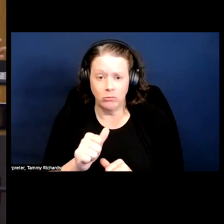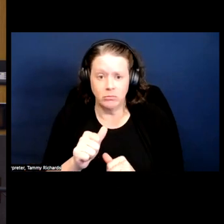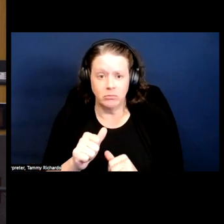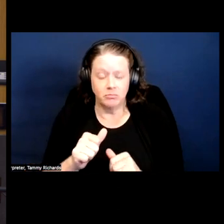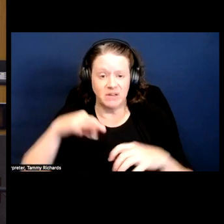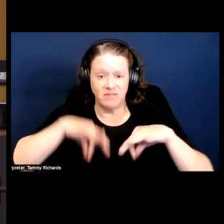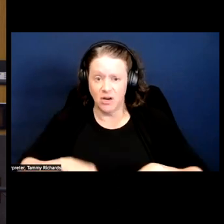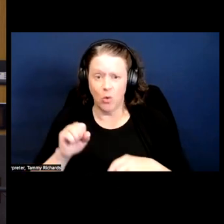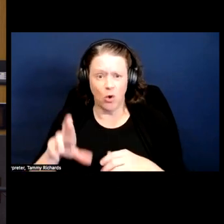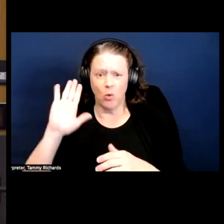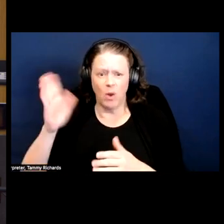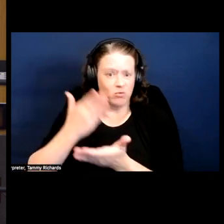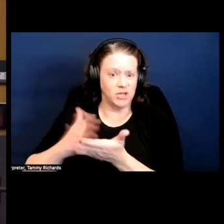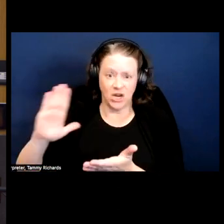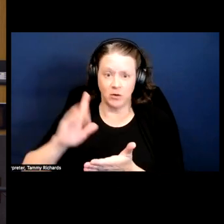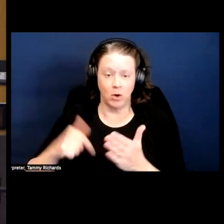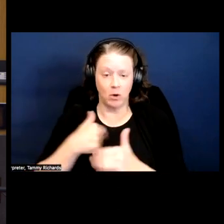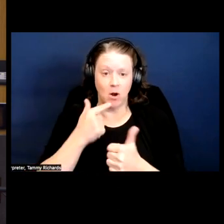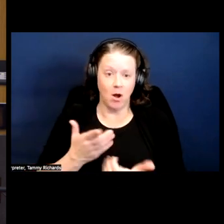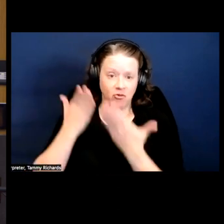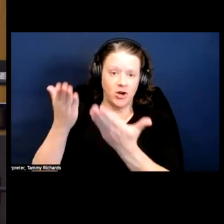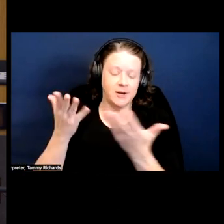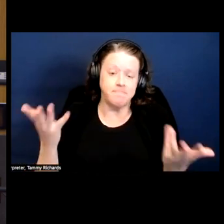Like, this is part of the work.